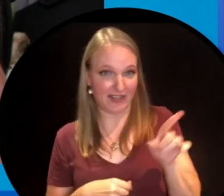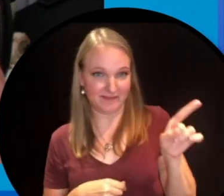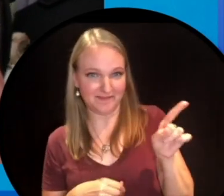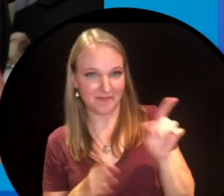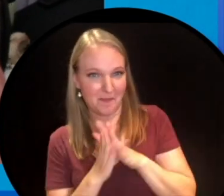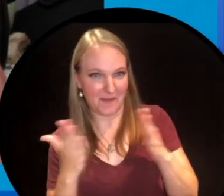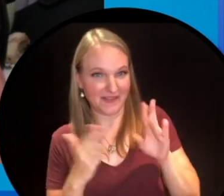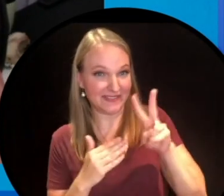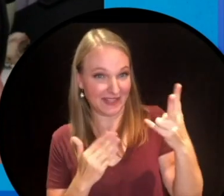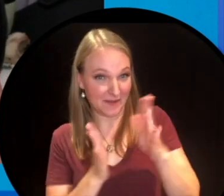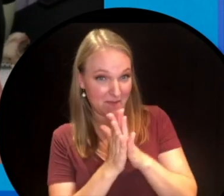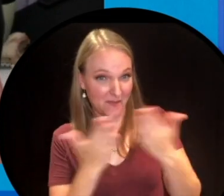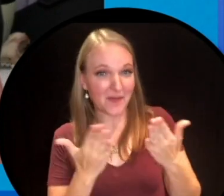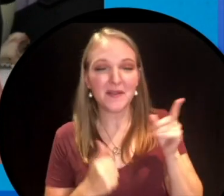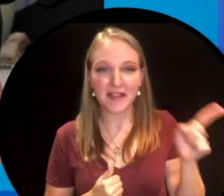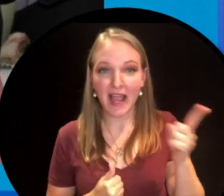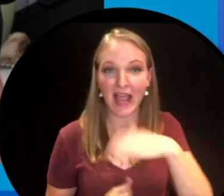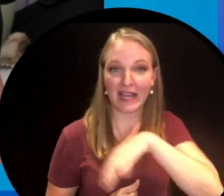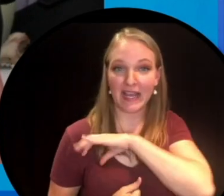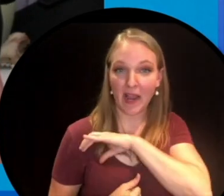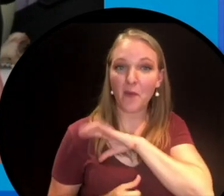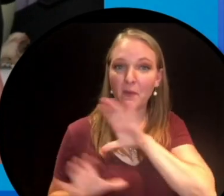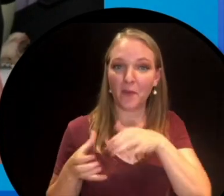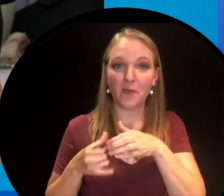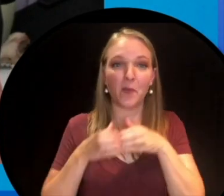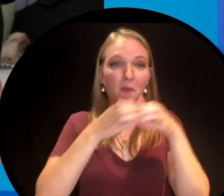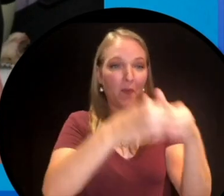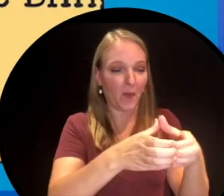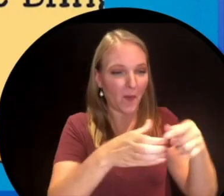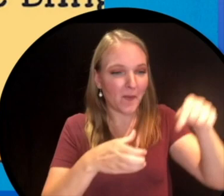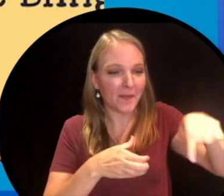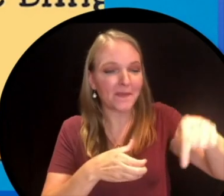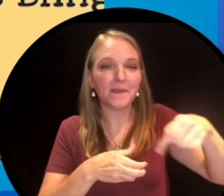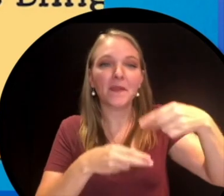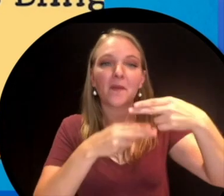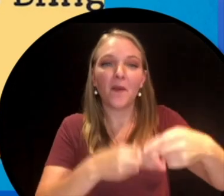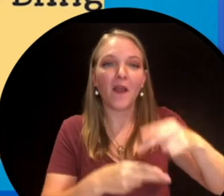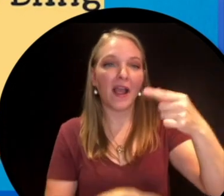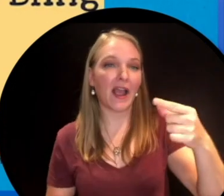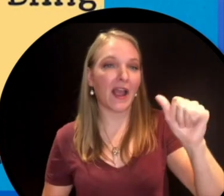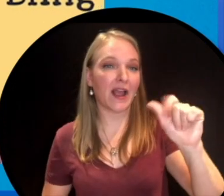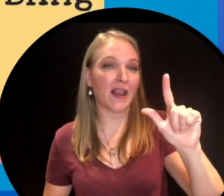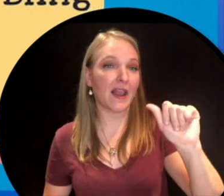that you will find in this book is that all of the characters go to a place called the Galapagos